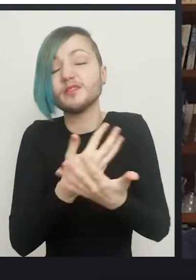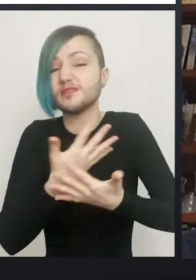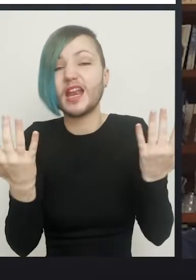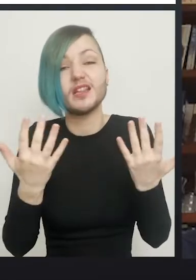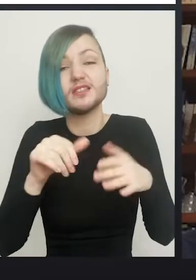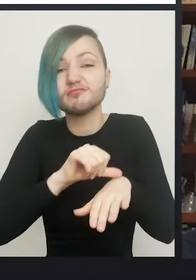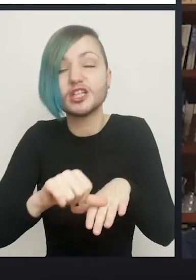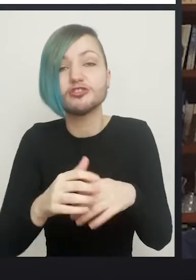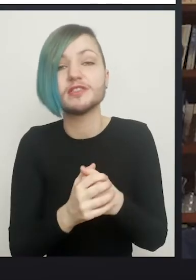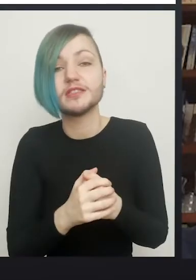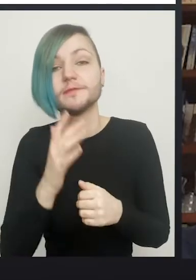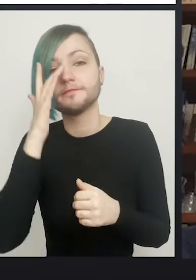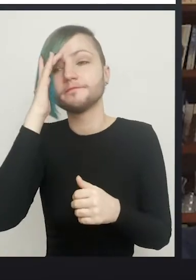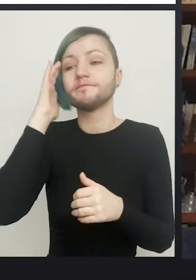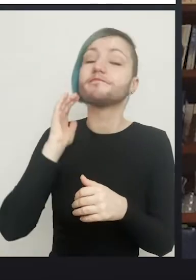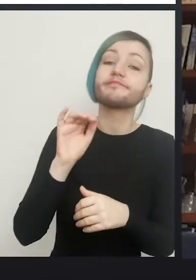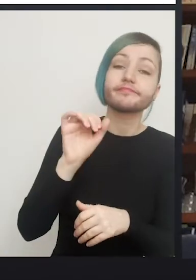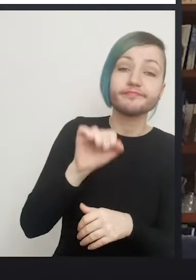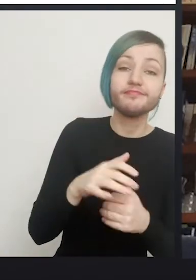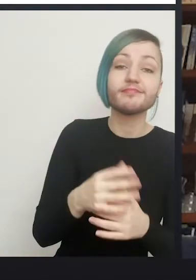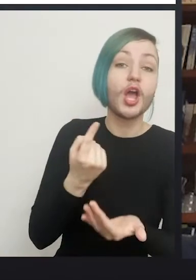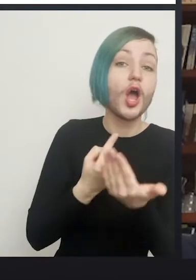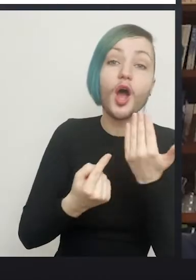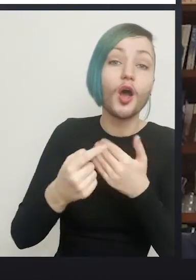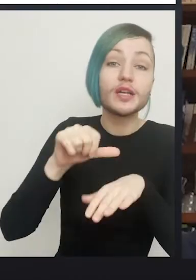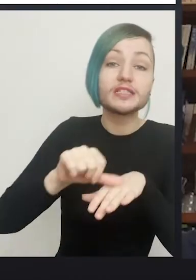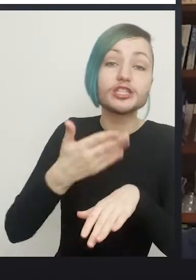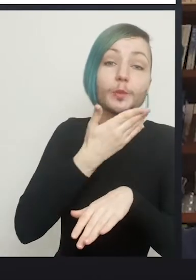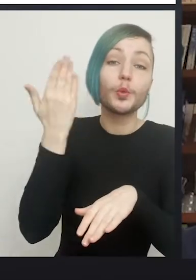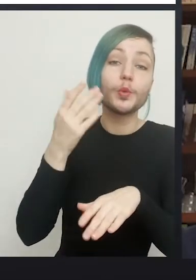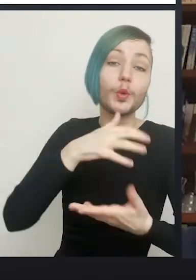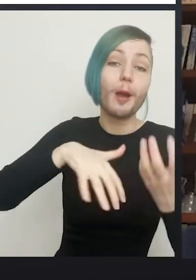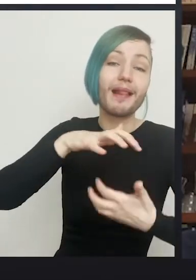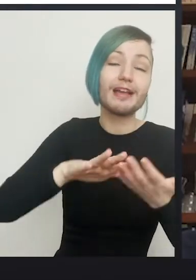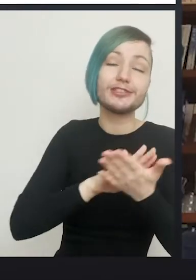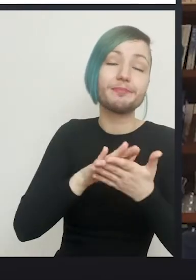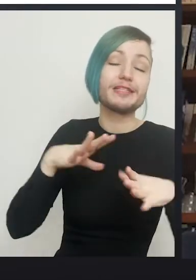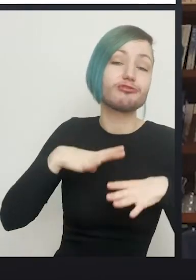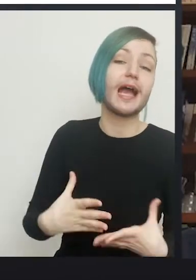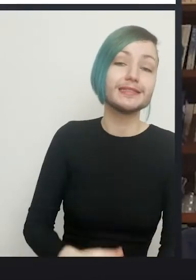The only surgeon that doesn't get complications is the one who's retired. Yes indeed, so talk to me about some of the things